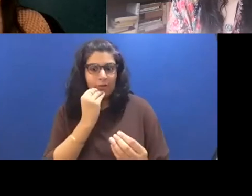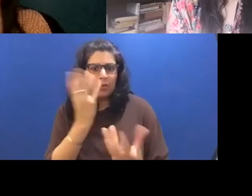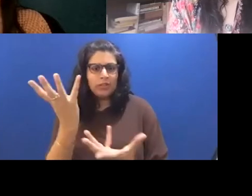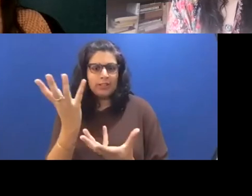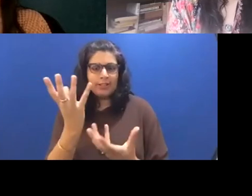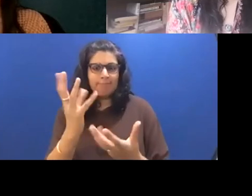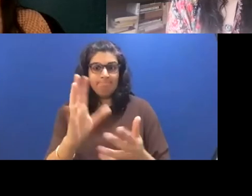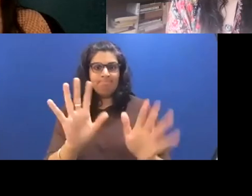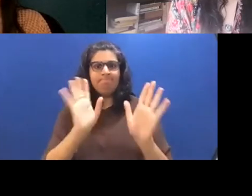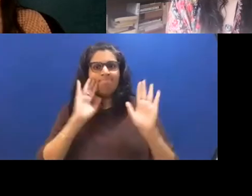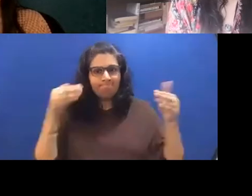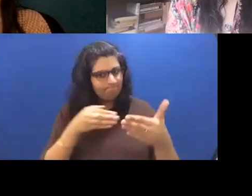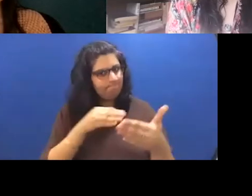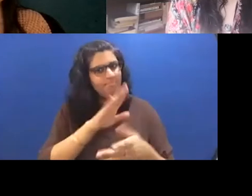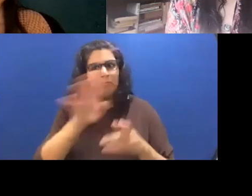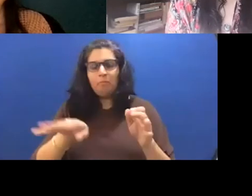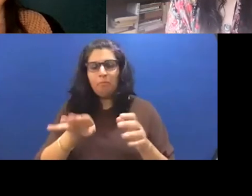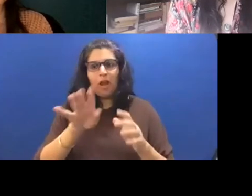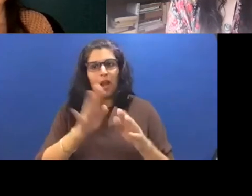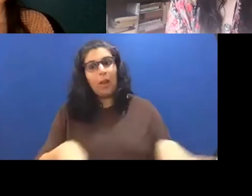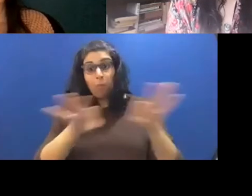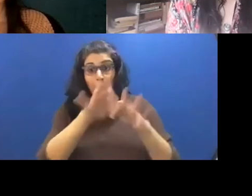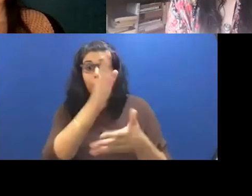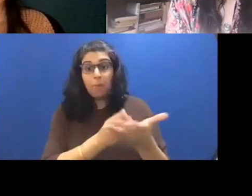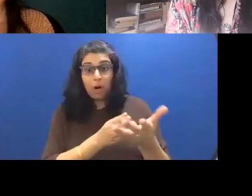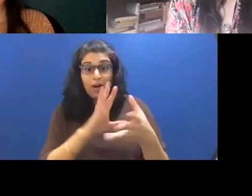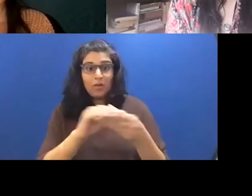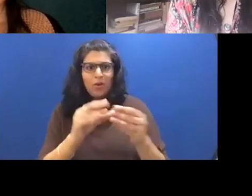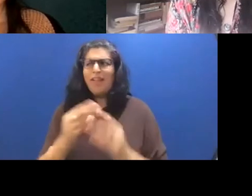Unknown Speaker I think that um, thank you for that question.